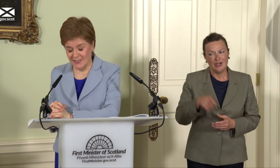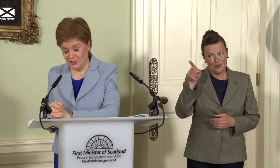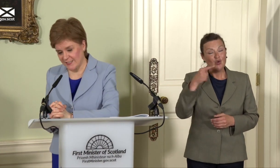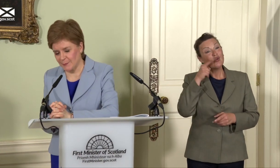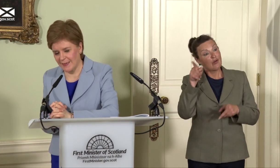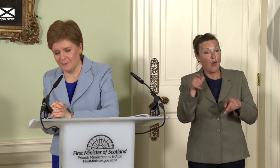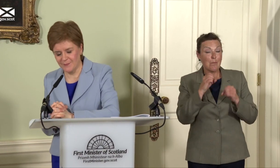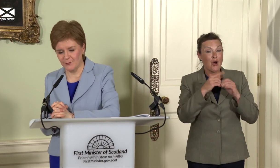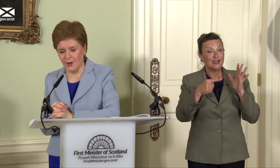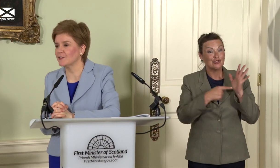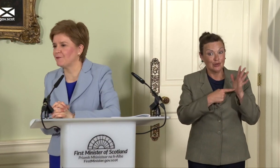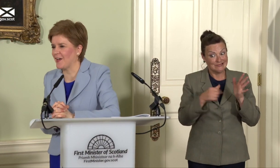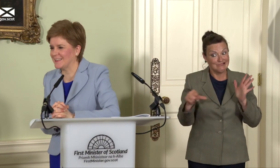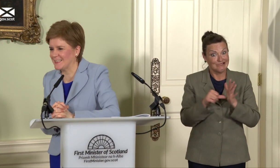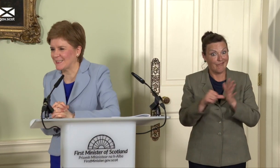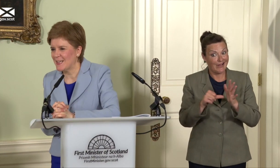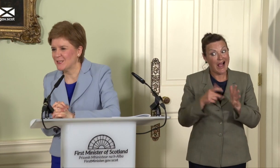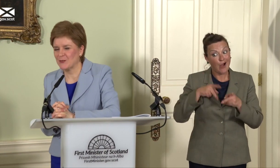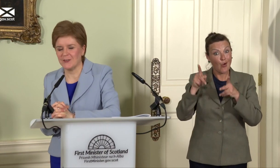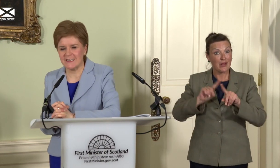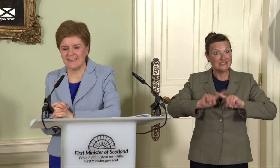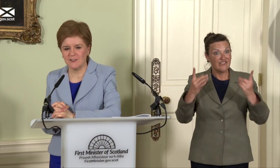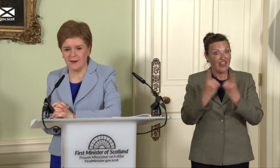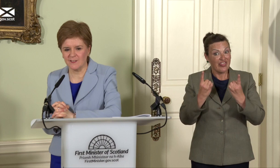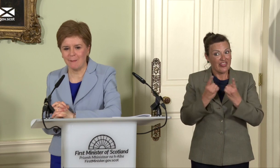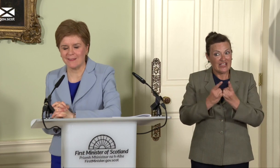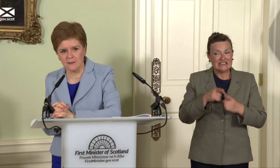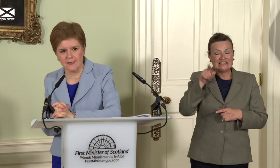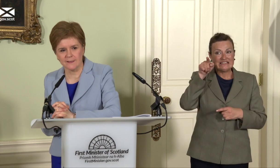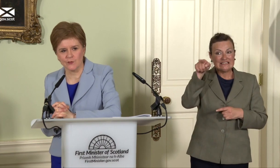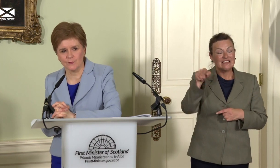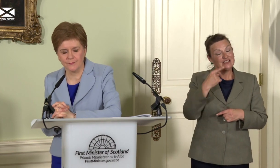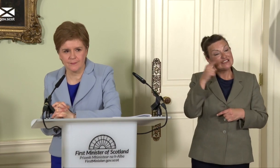I should say, but I’ll leave that to one side. Icebergs melt, so, there we are.